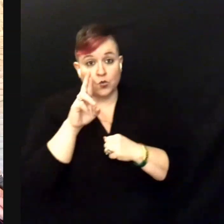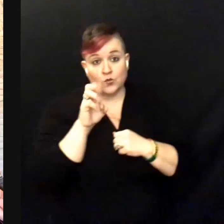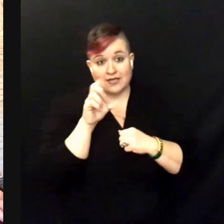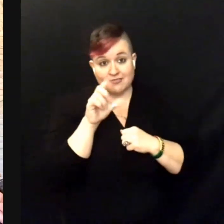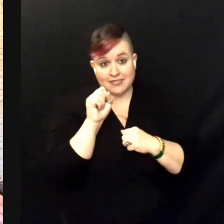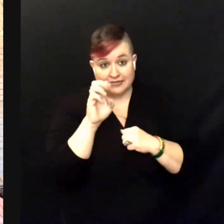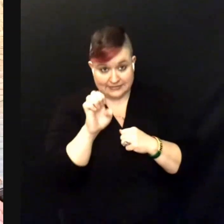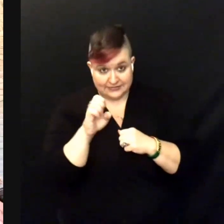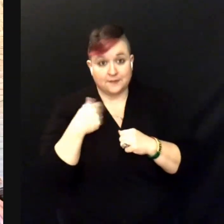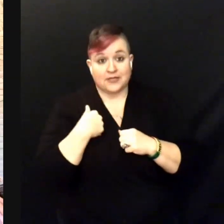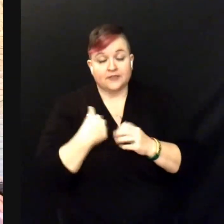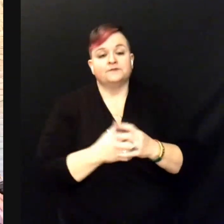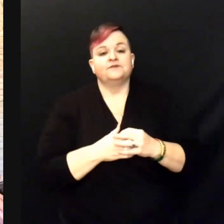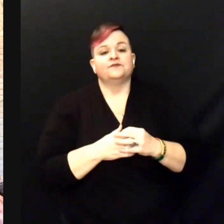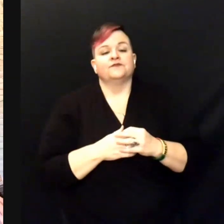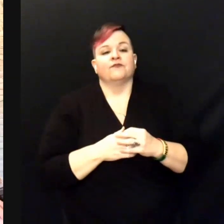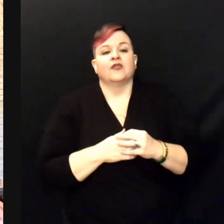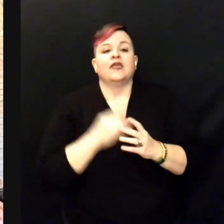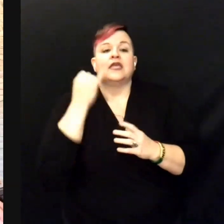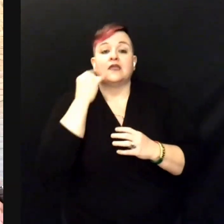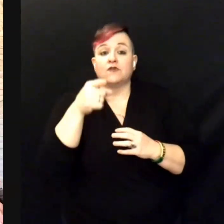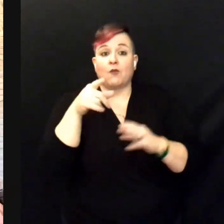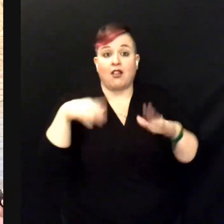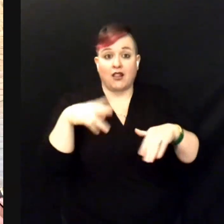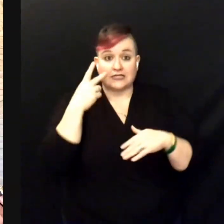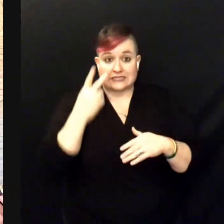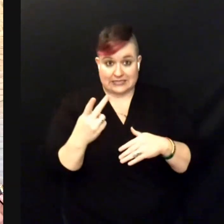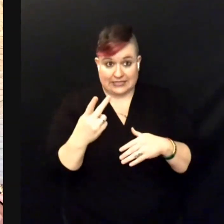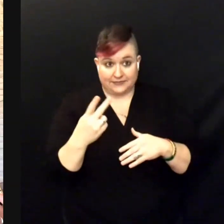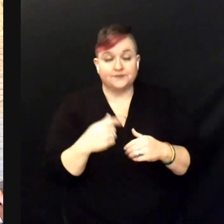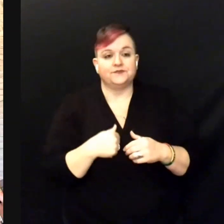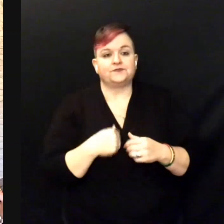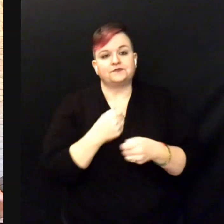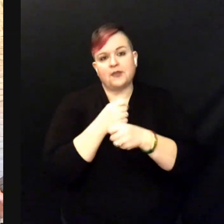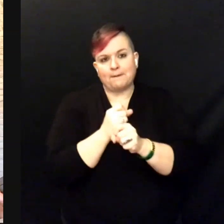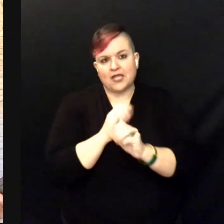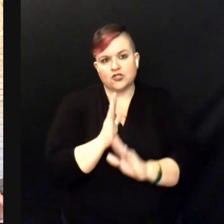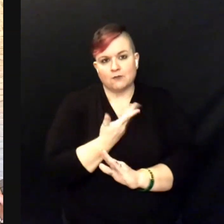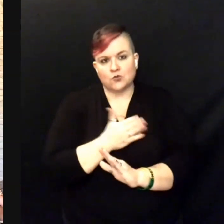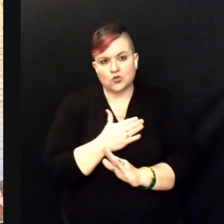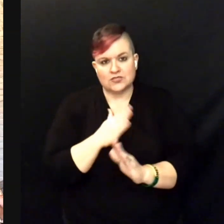And if you haven't yet seen I made a music video with